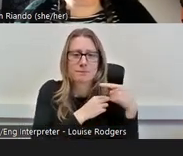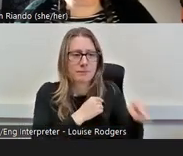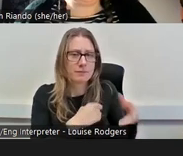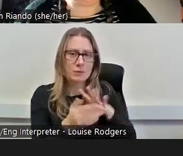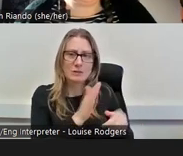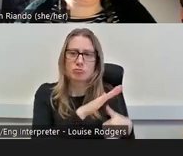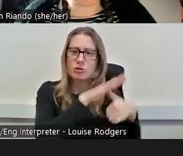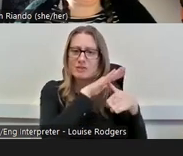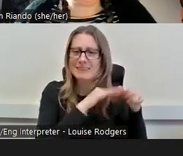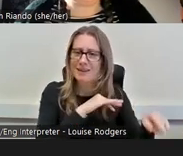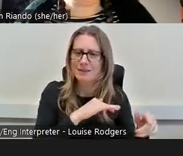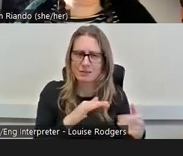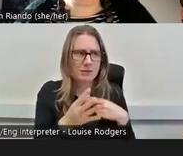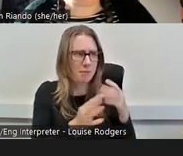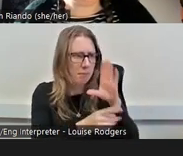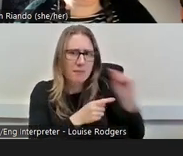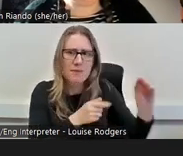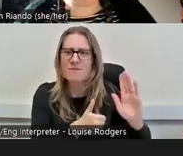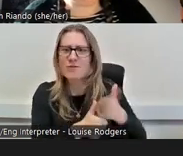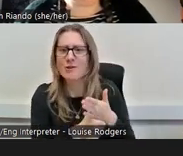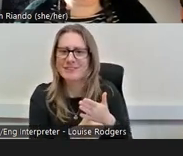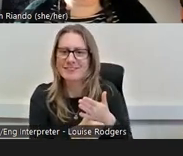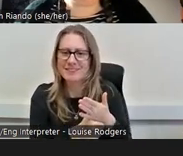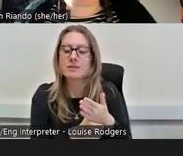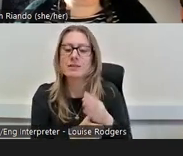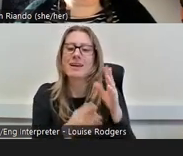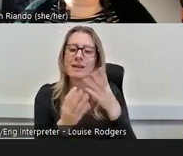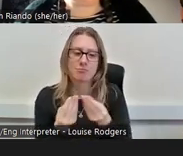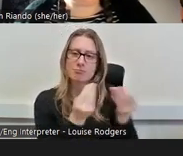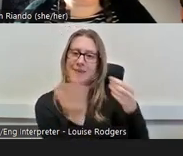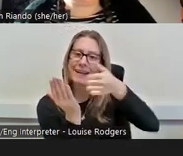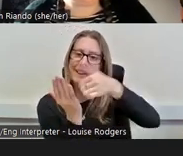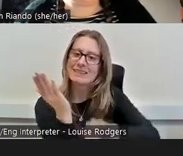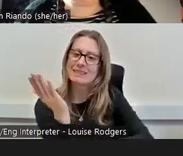other priorities. Give them a list of all of the ways that you can be flexible so they're